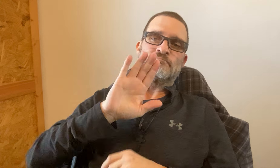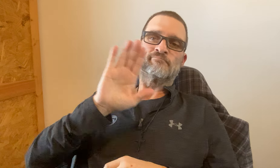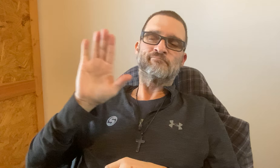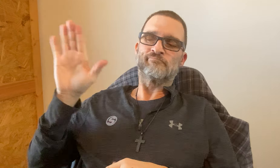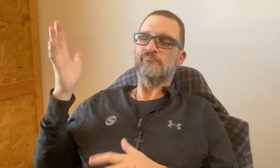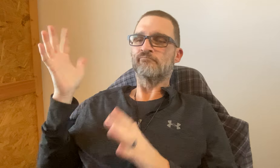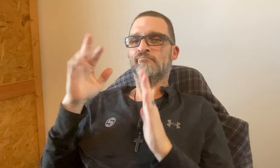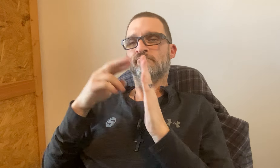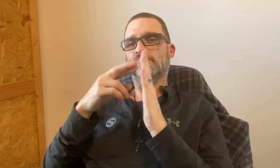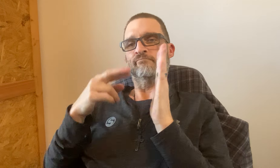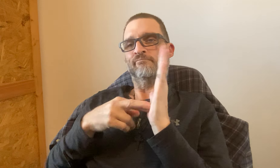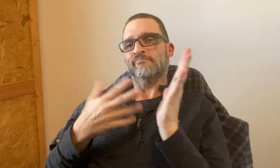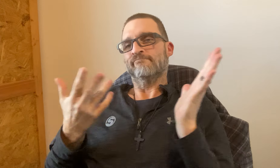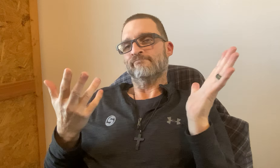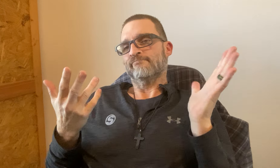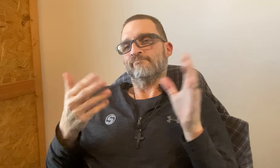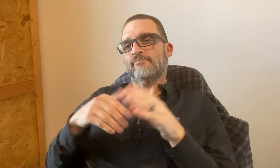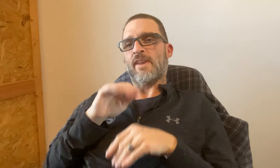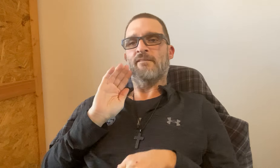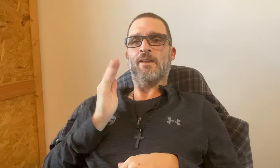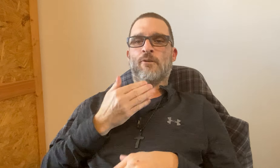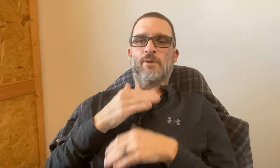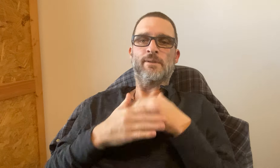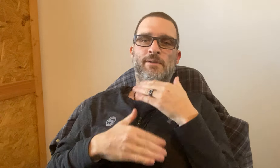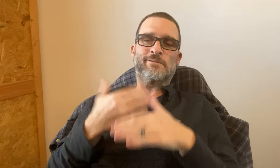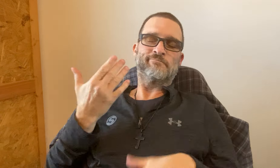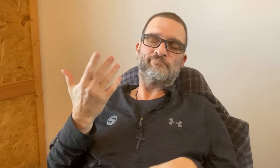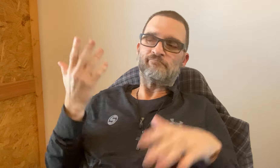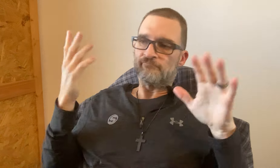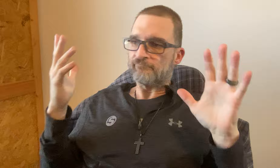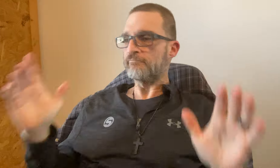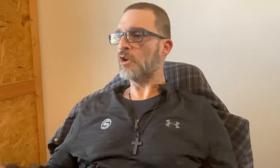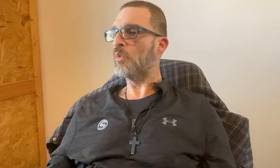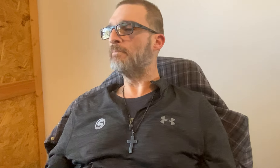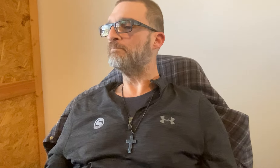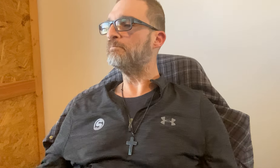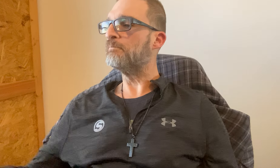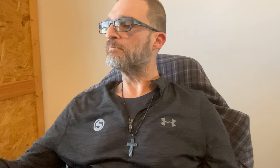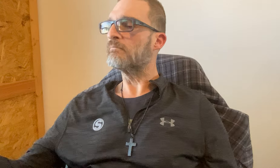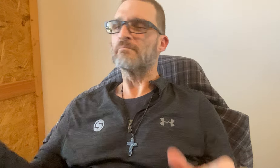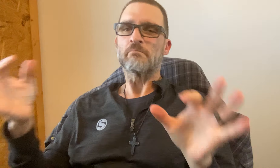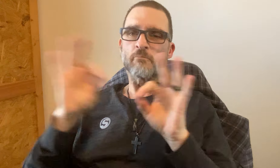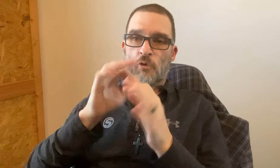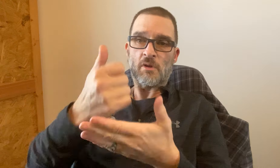Some companies have their rules. It's out of our hands. *Alright*